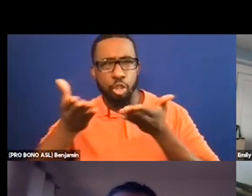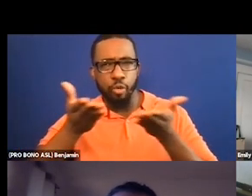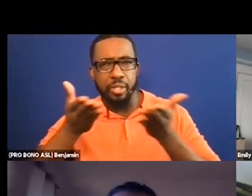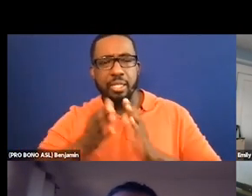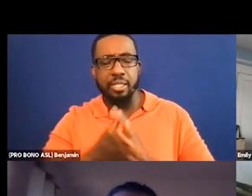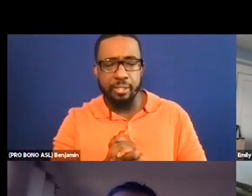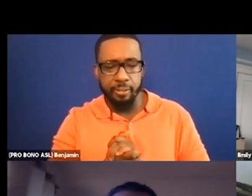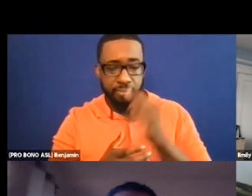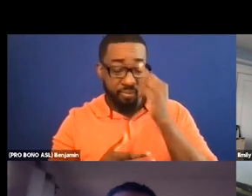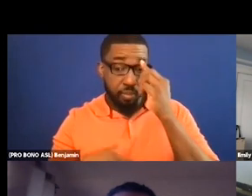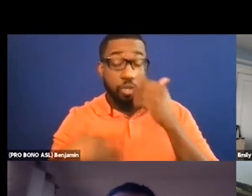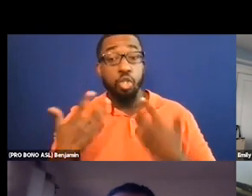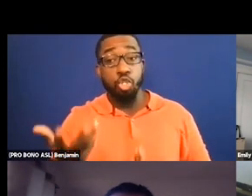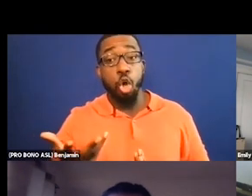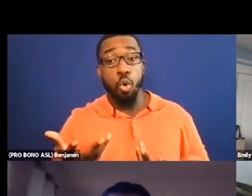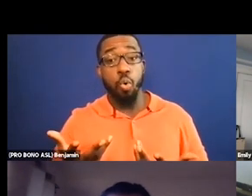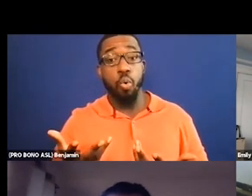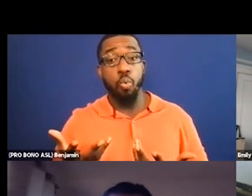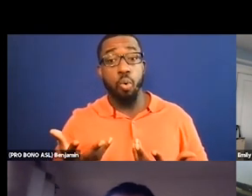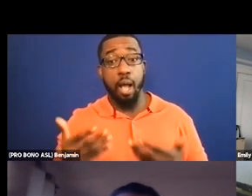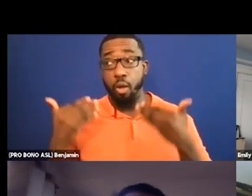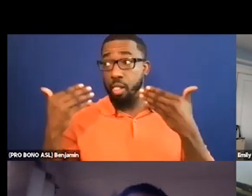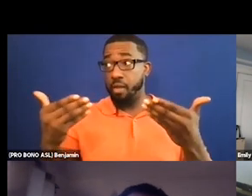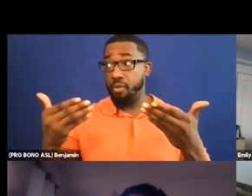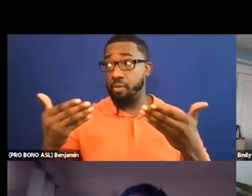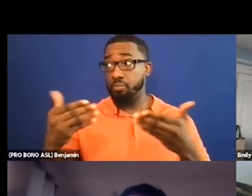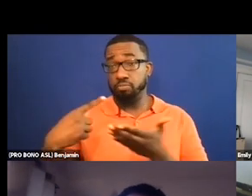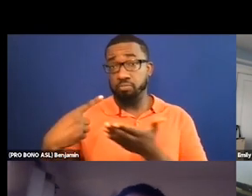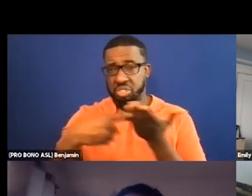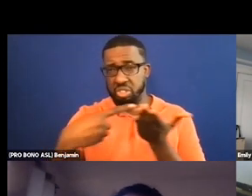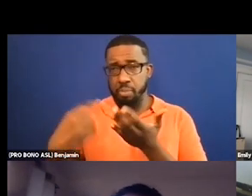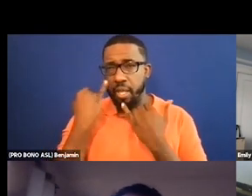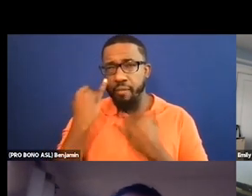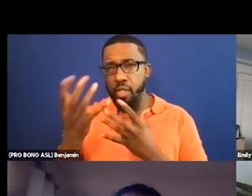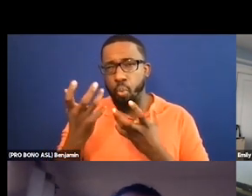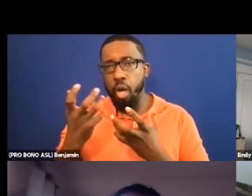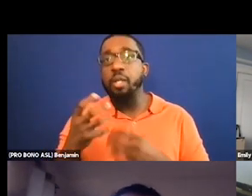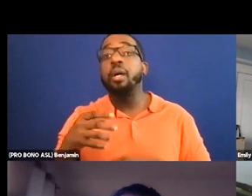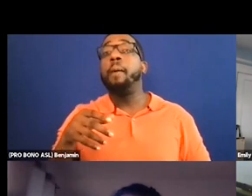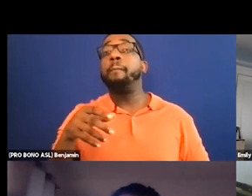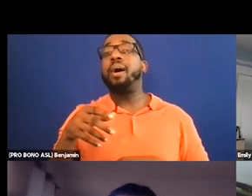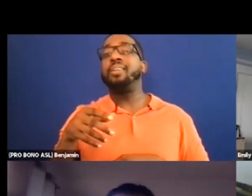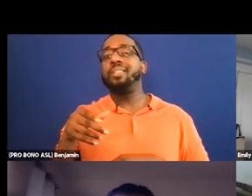I will let Emily and Thomas talk about that if they want to. But there's also a link in the chat that we put